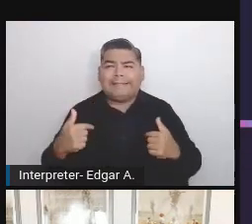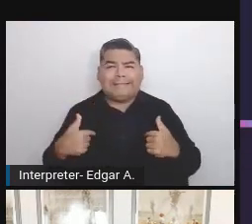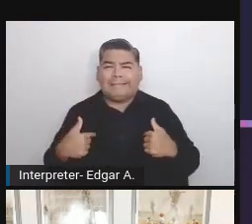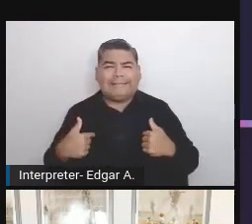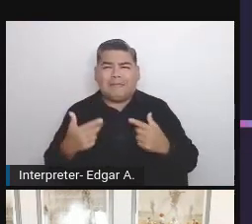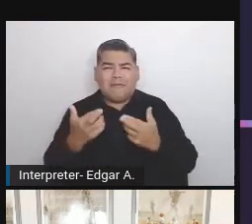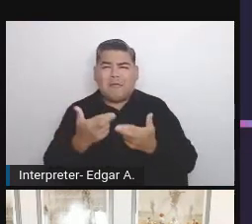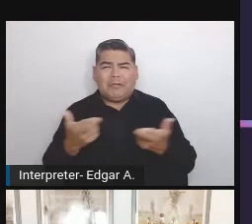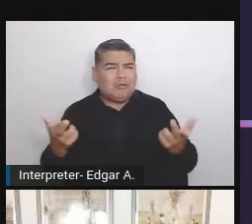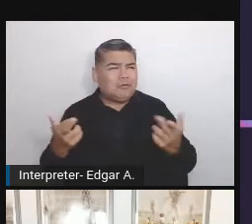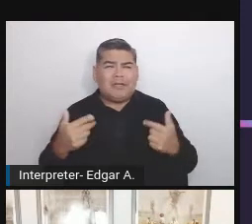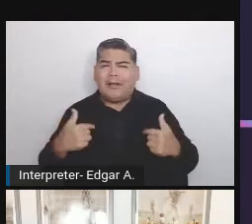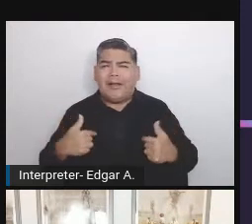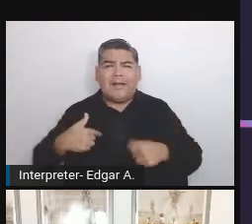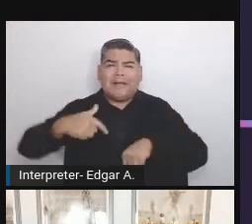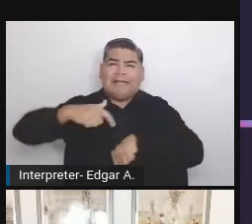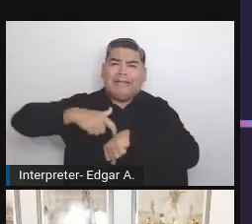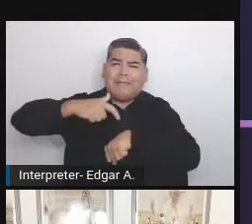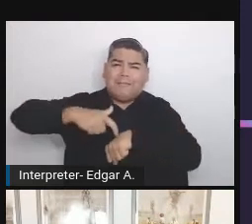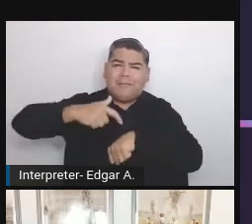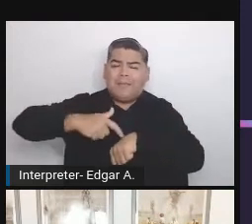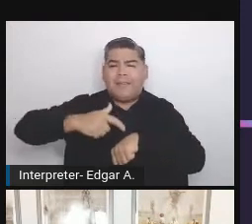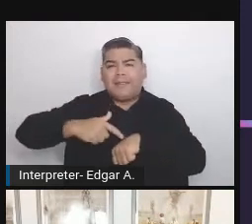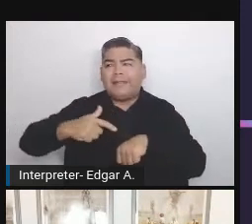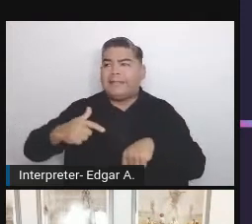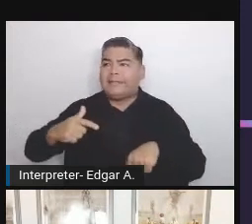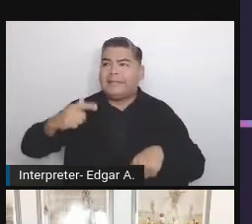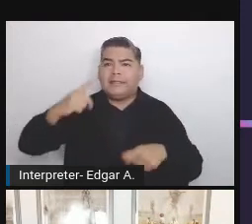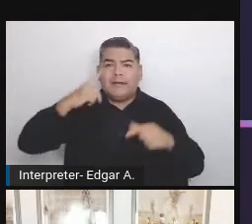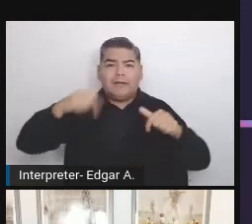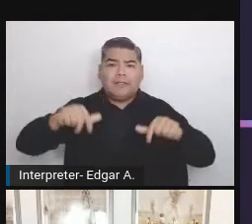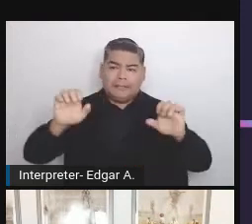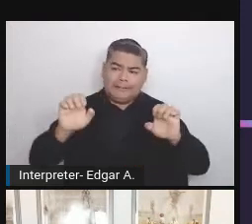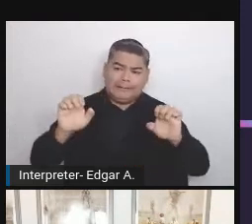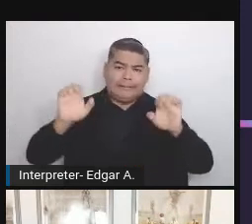the time to continue education in another field.